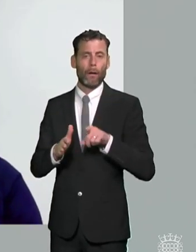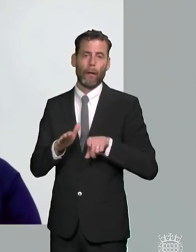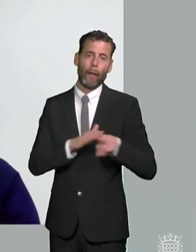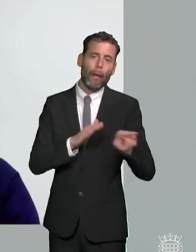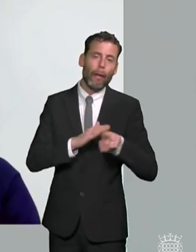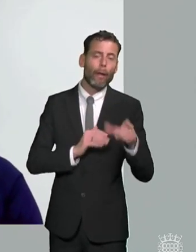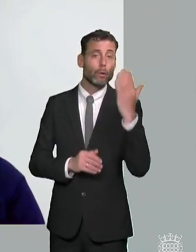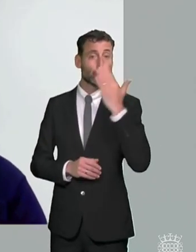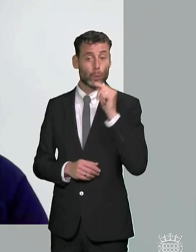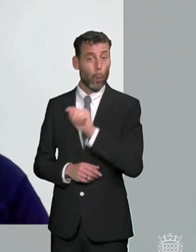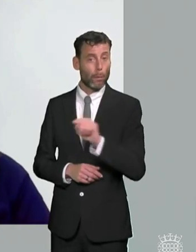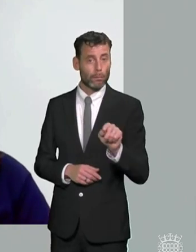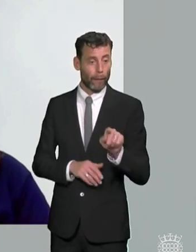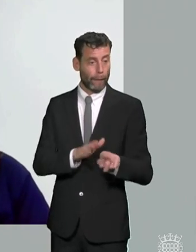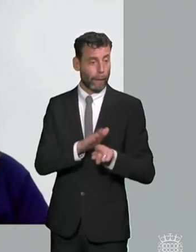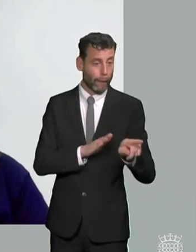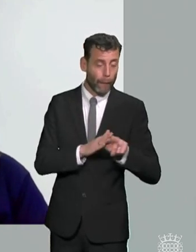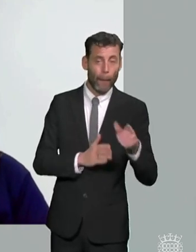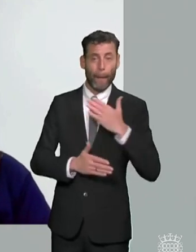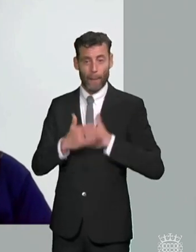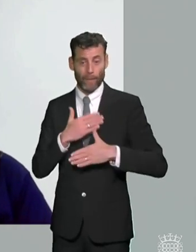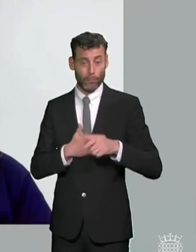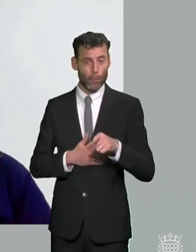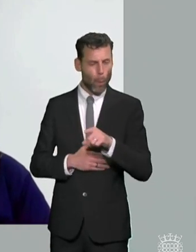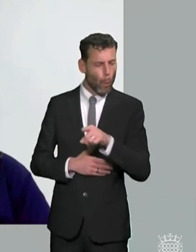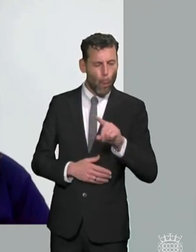and you know we know that a disproportionate number of black children young people are excluded